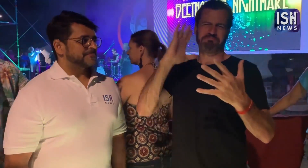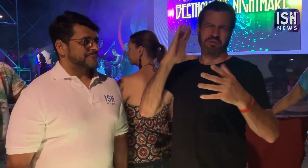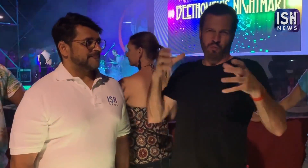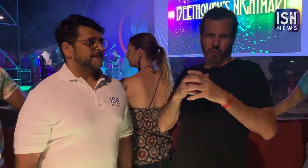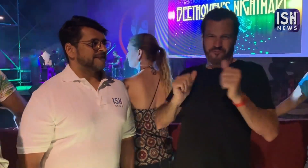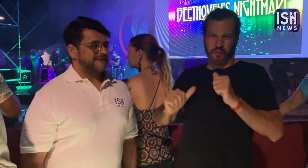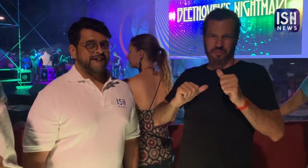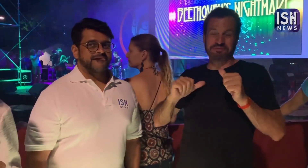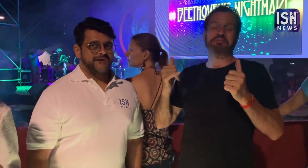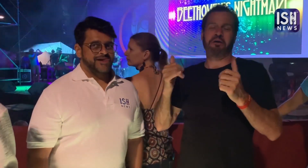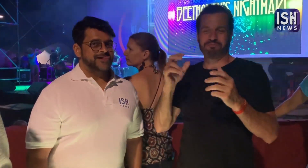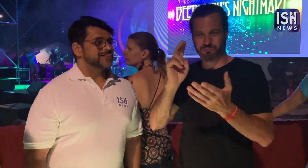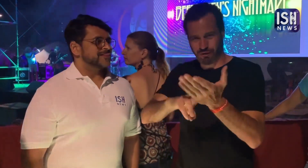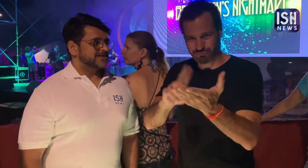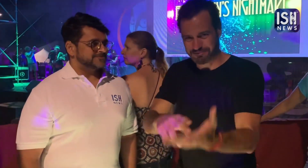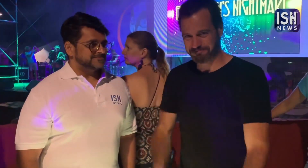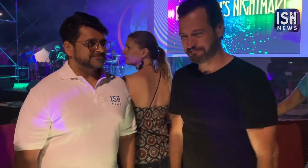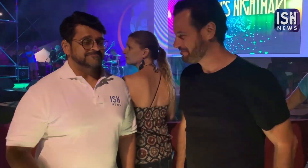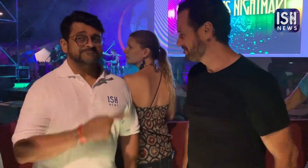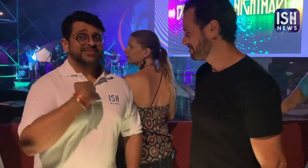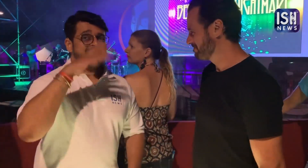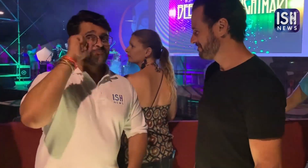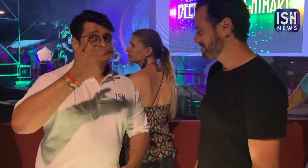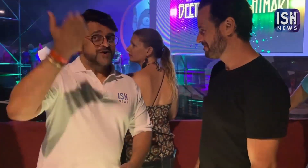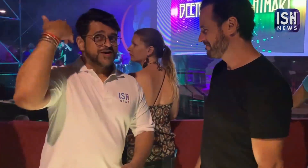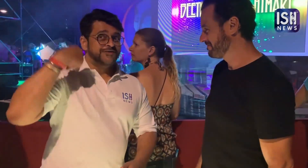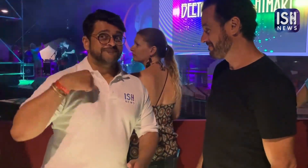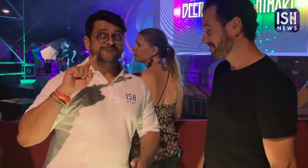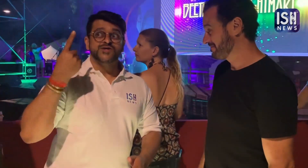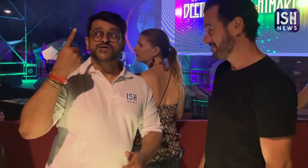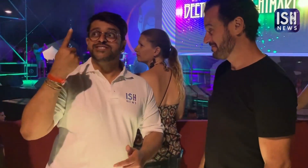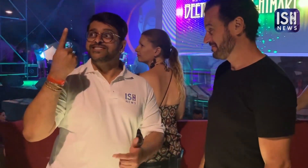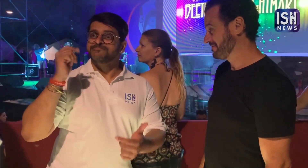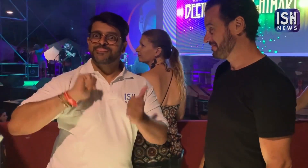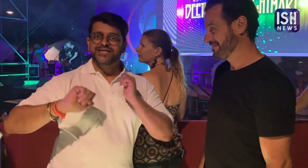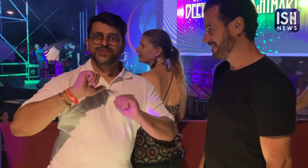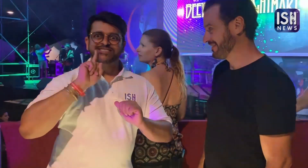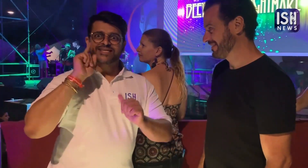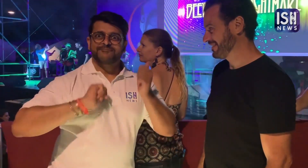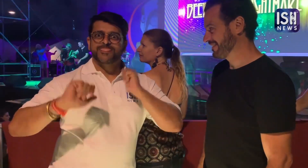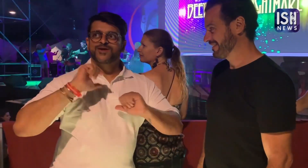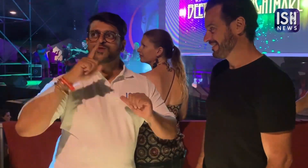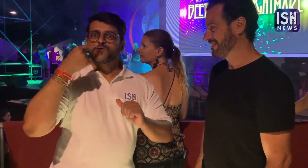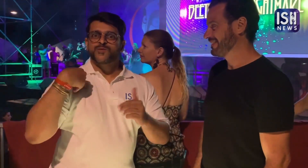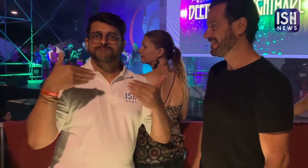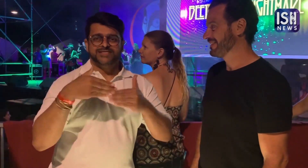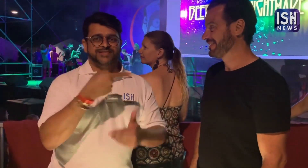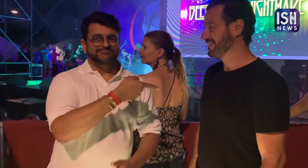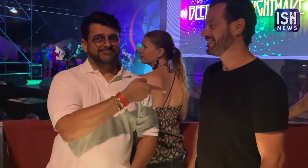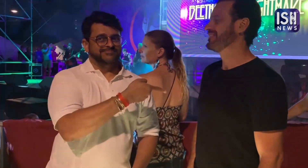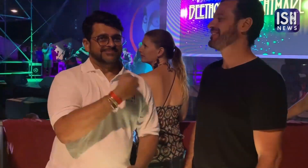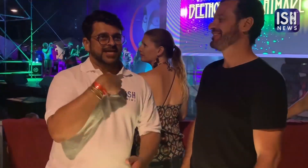Before I used to do only small performances but now contract work. I remember the first Deaf theatre performance I saw, was his performance.